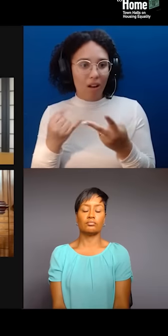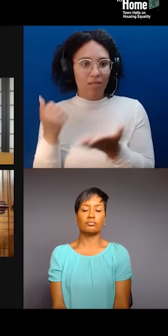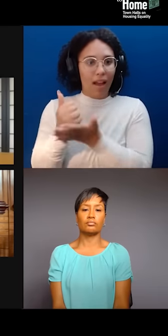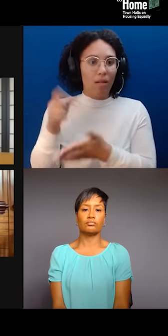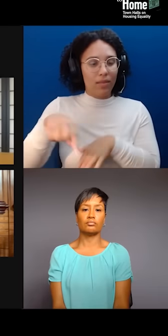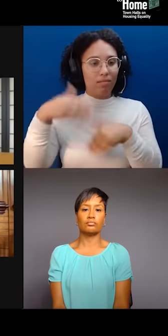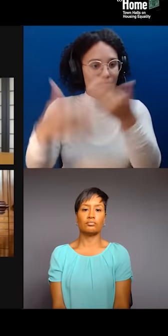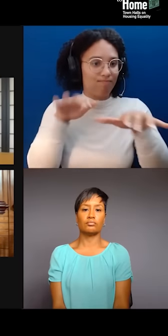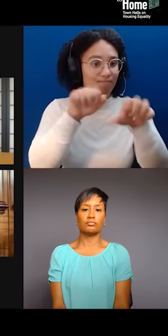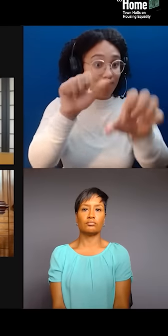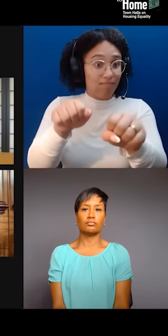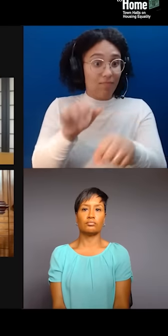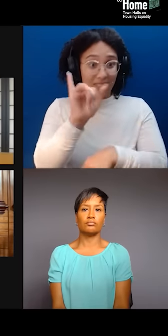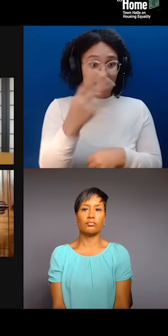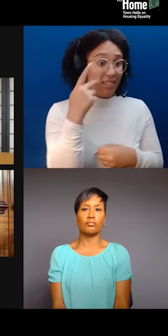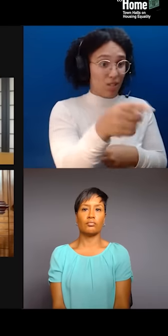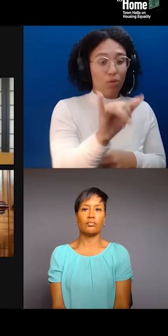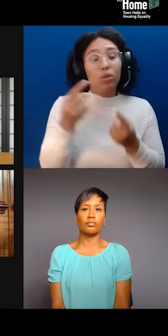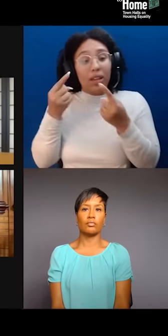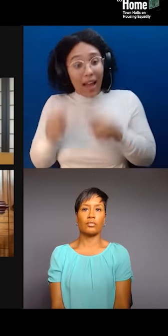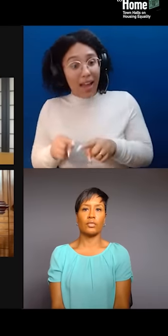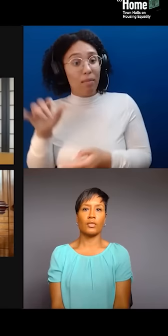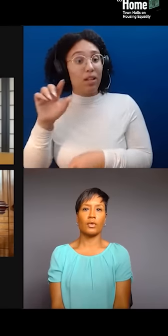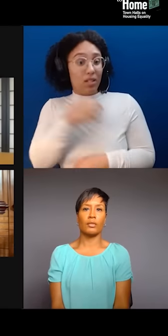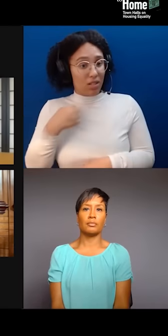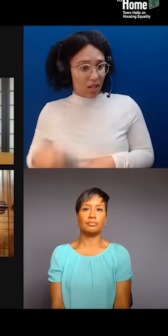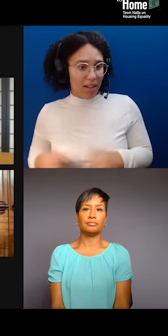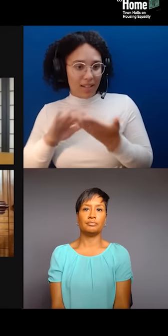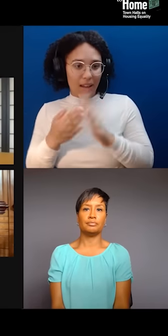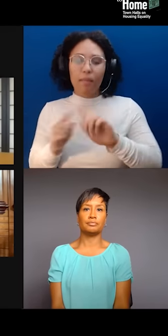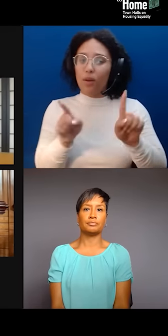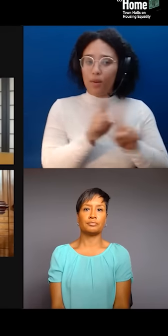Hmm, I love that discussion of the solidarity, and the alliances, Betty.